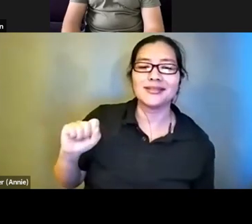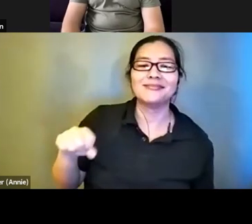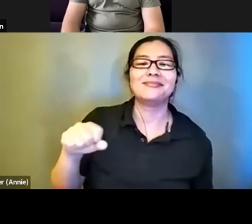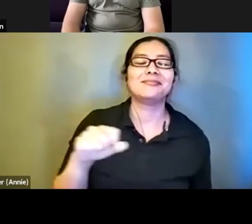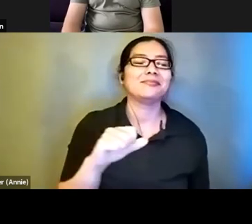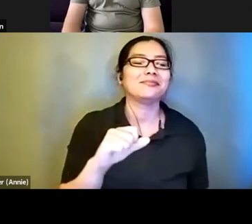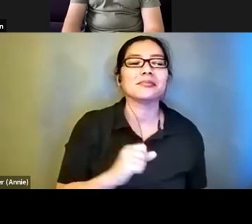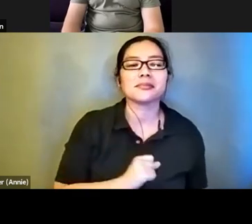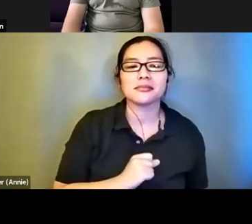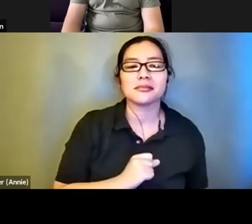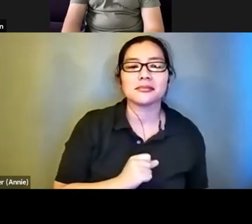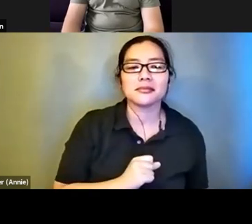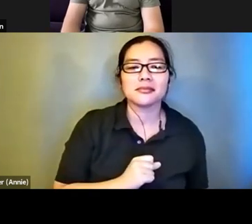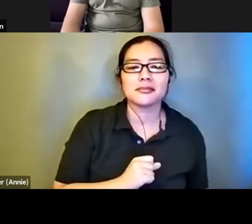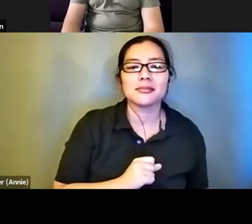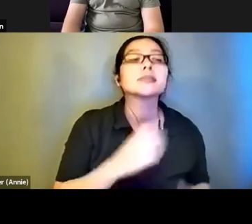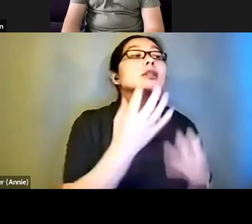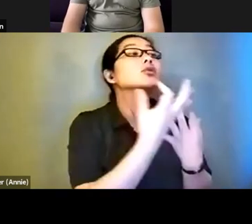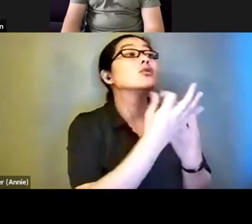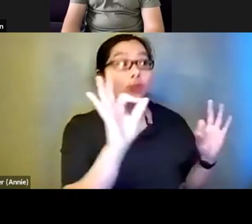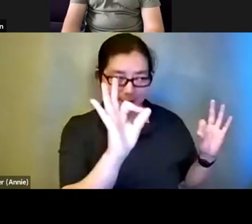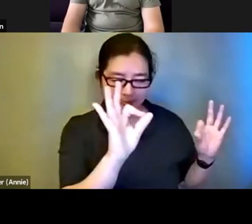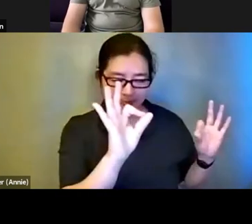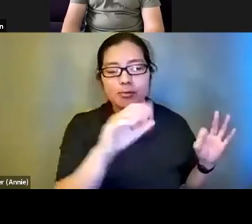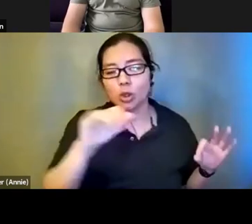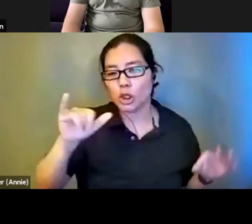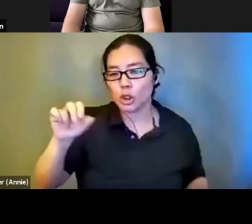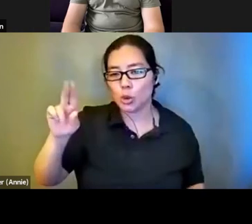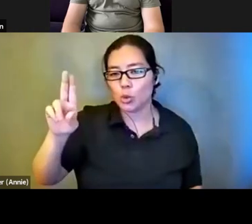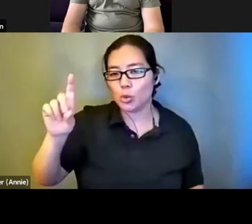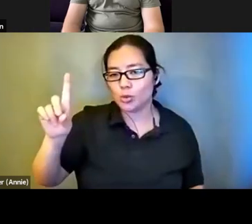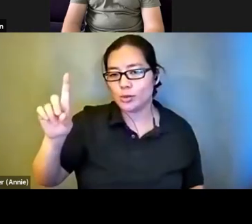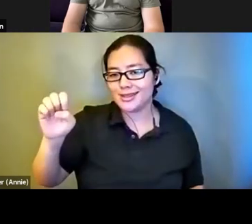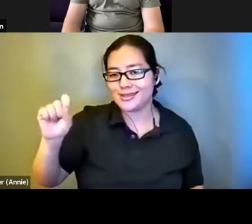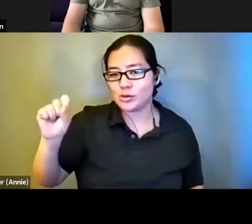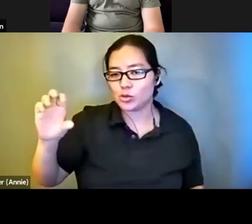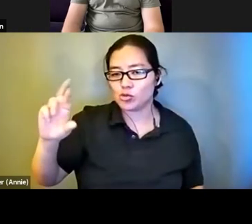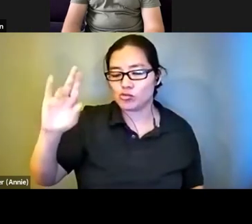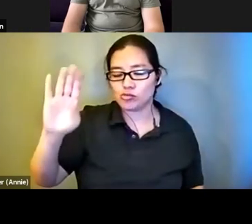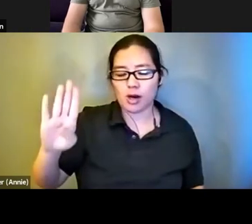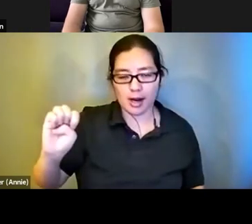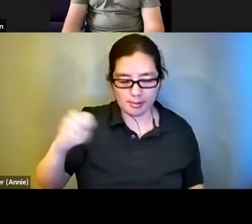Charity Pitcher-Cooper: It's free. And if you contact me, CPC